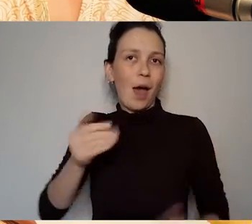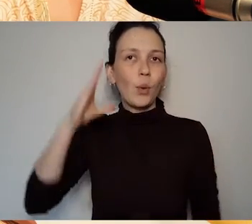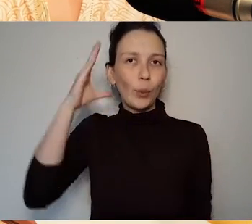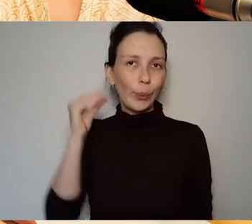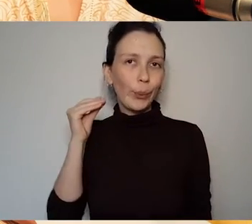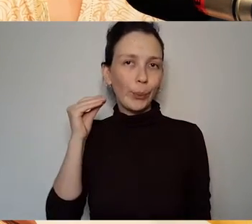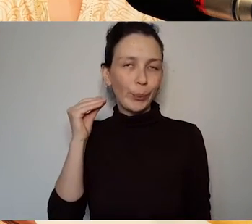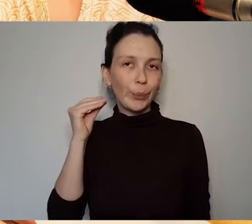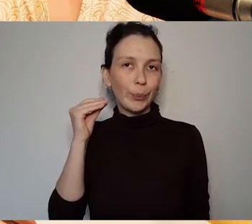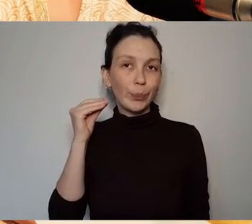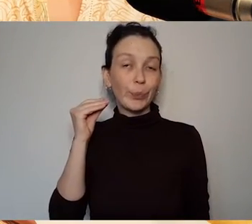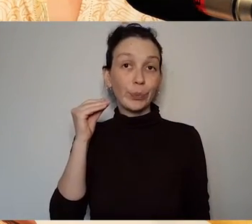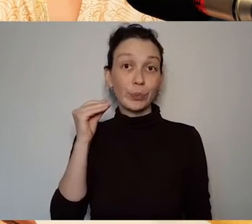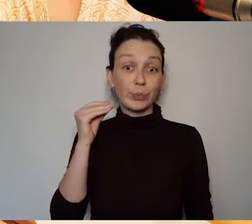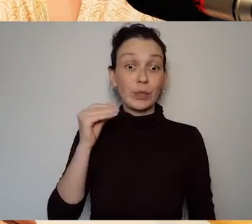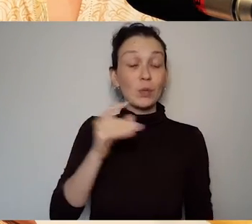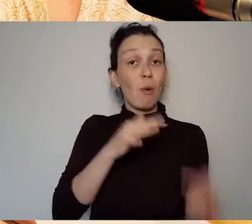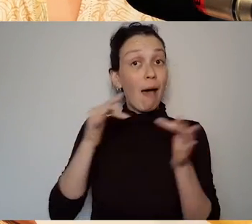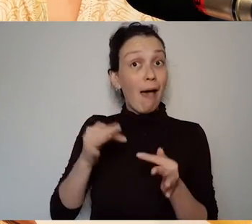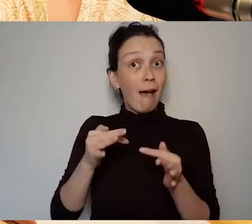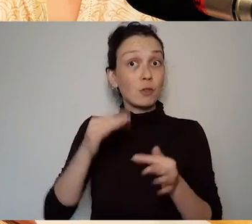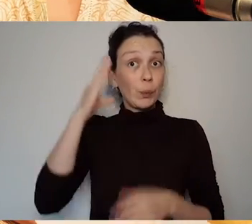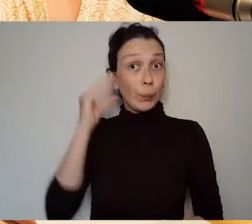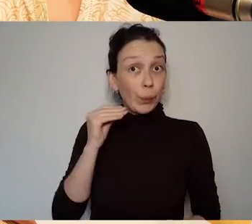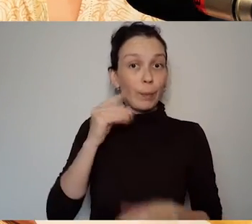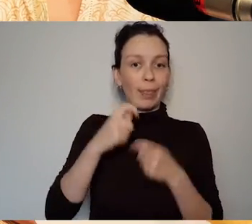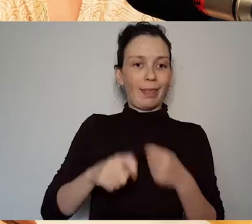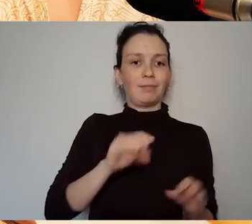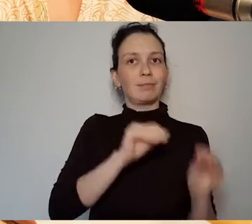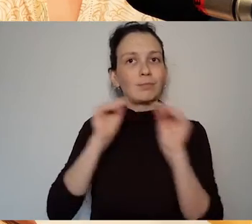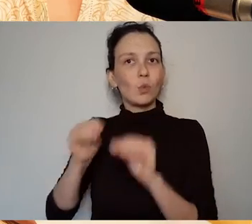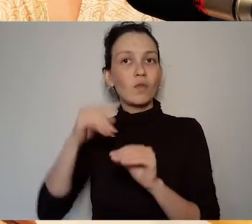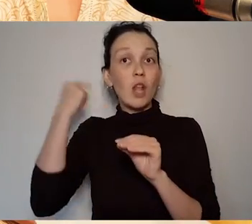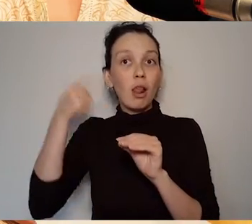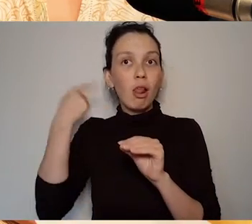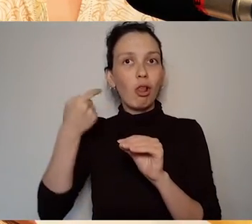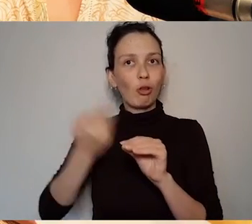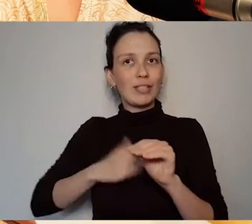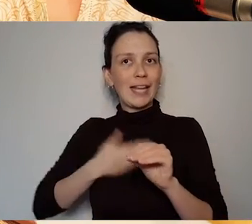She went to London to study lip reading. She stayed with her sister in London. She came ...